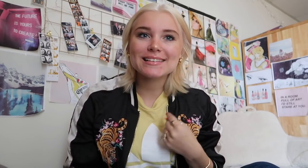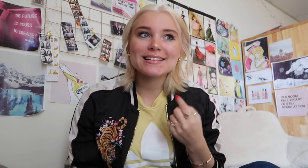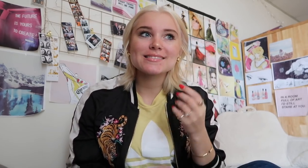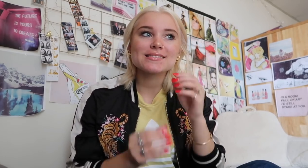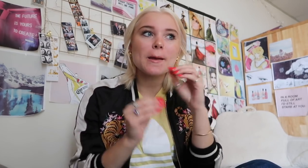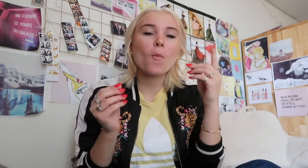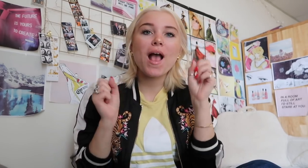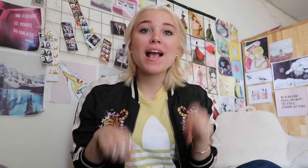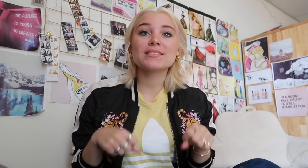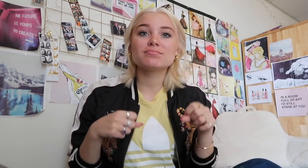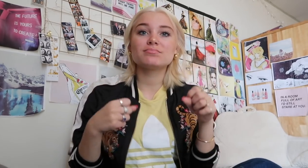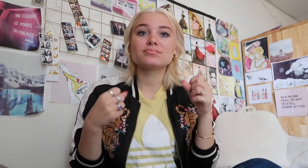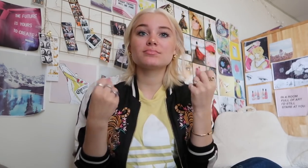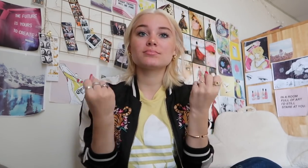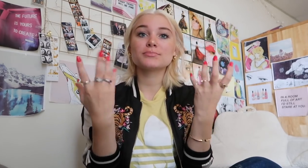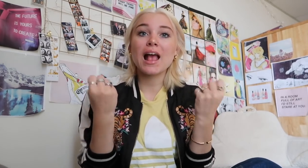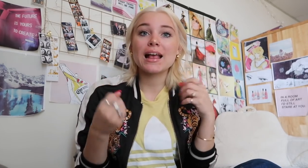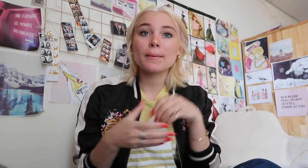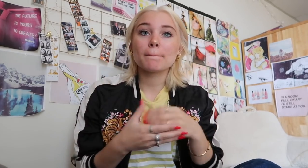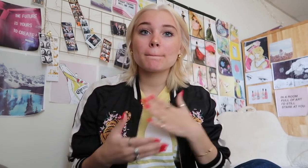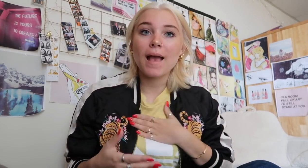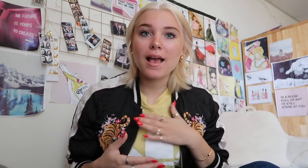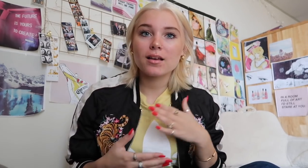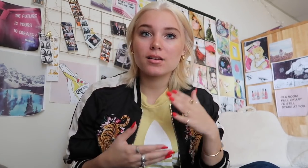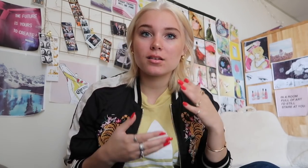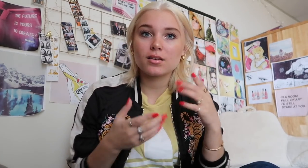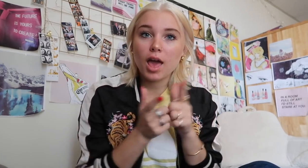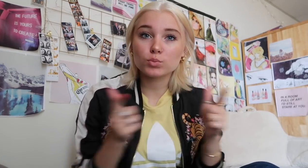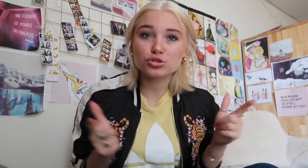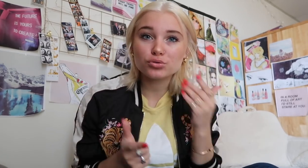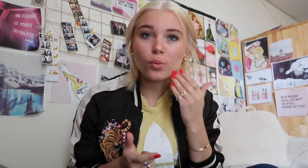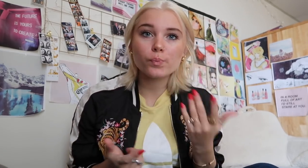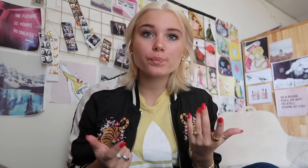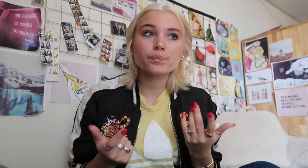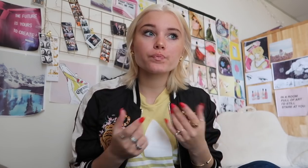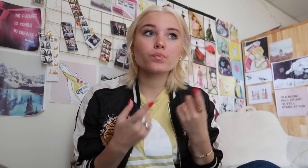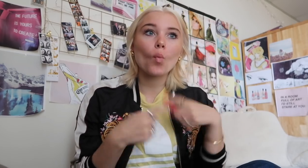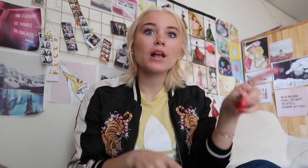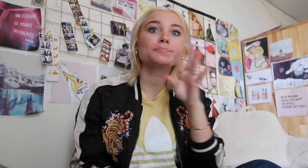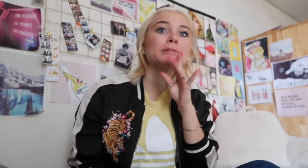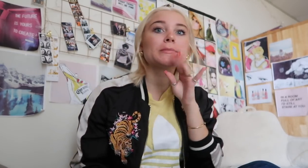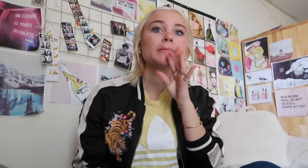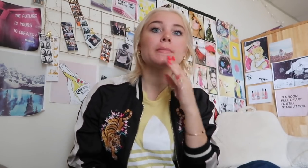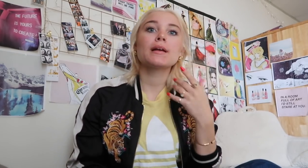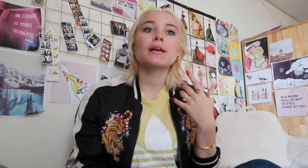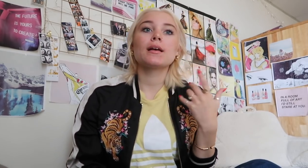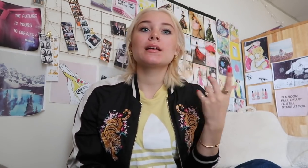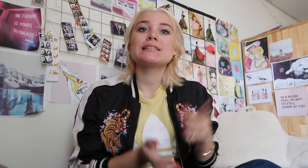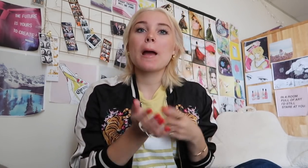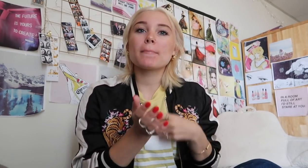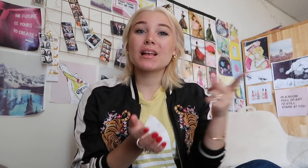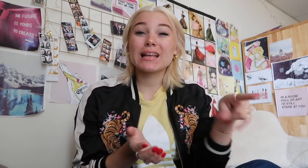nobody can speak in my own language while they can speak to each other in their own formed language